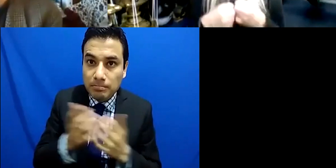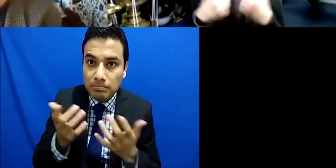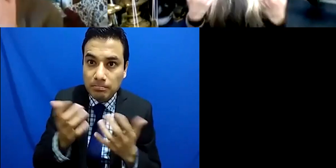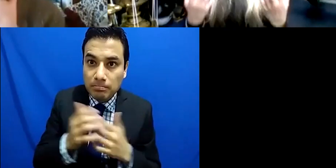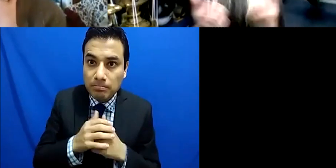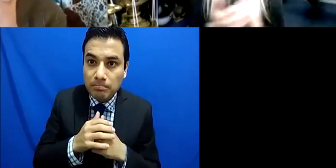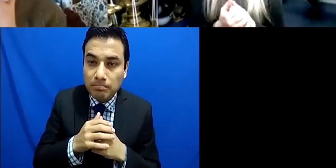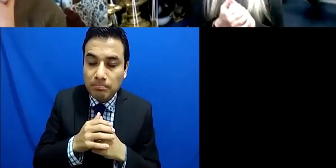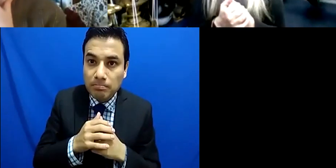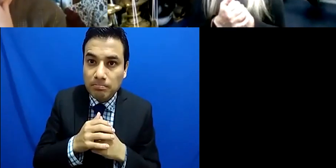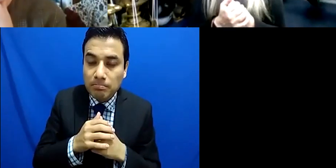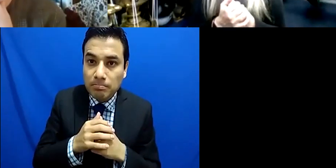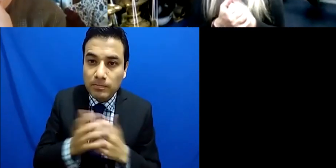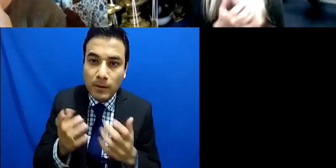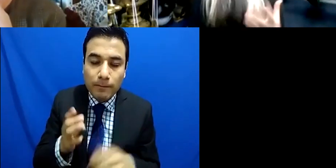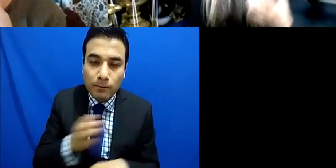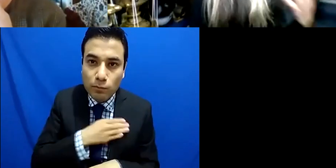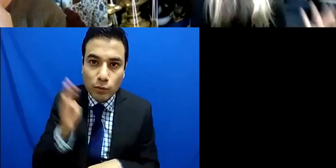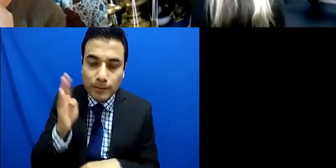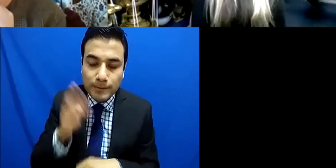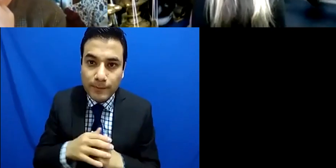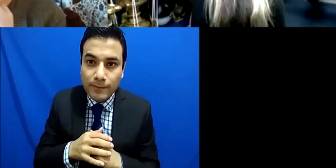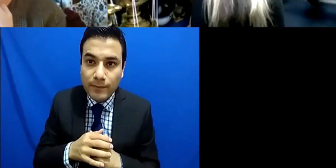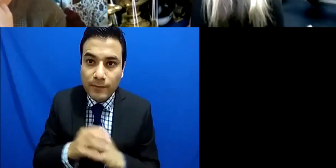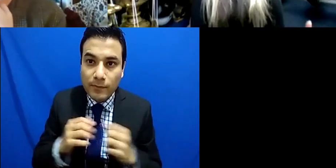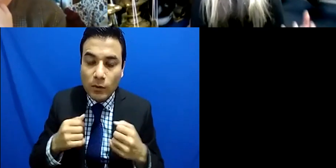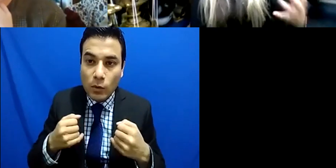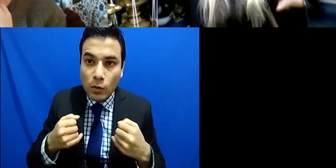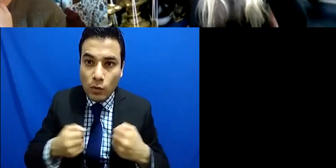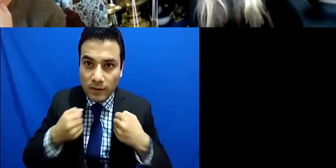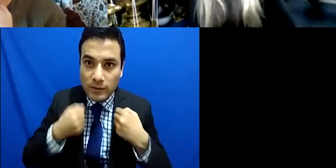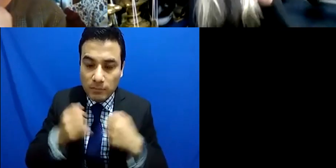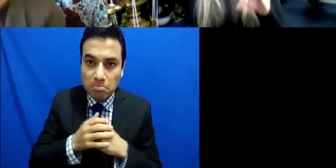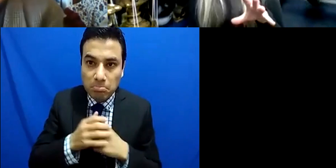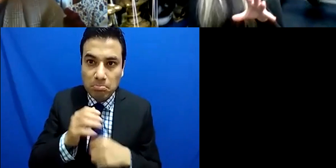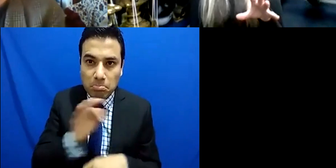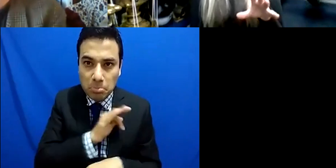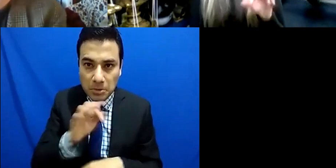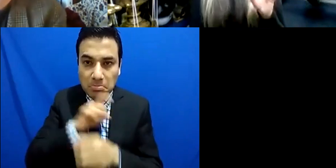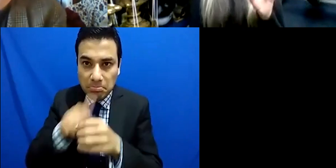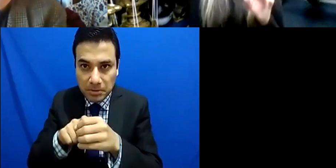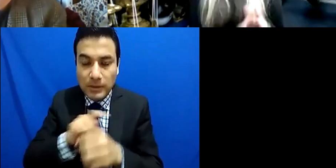inclusiveness respect understanding and so on and of course those people have become vital